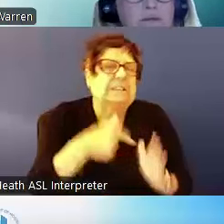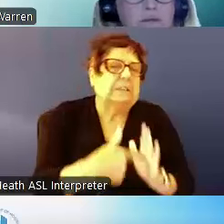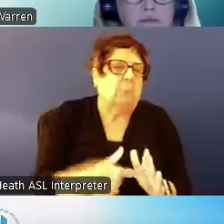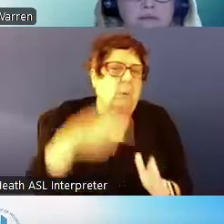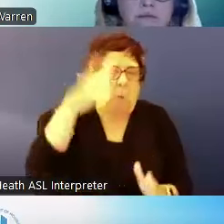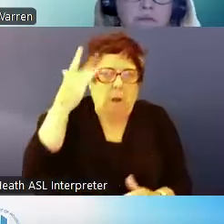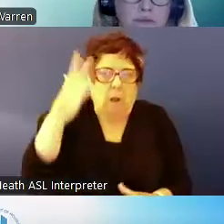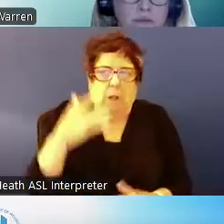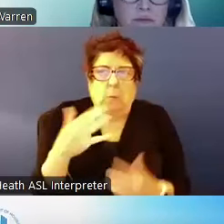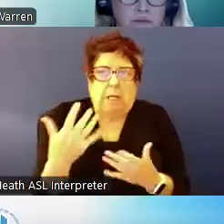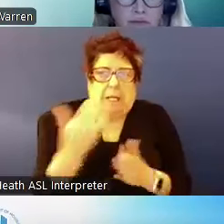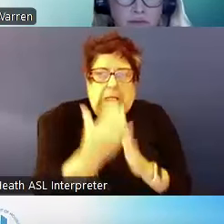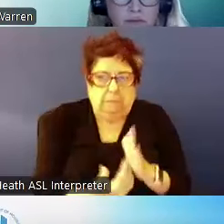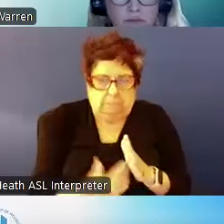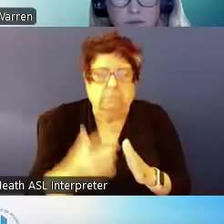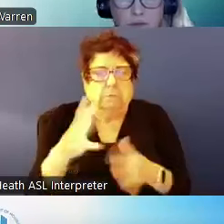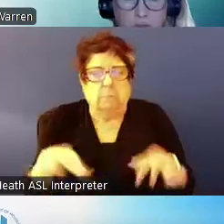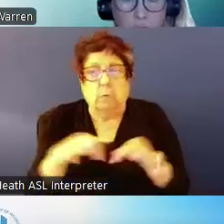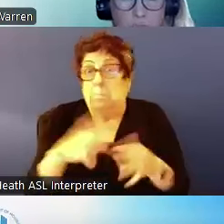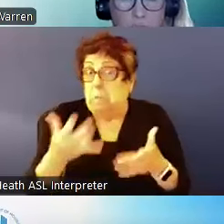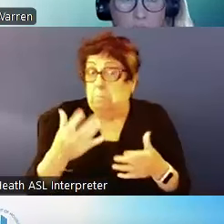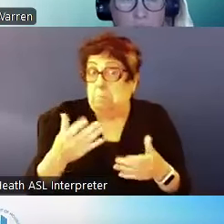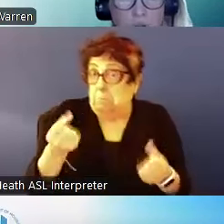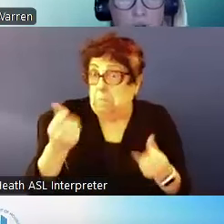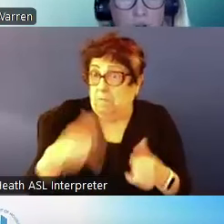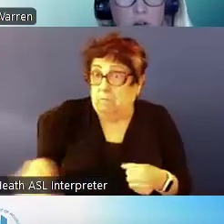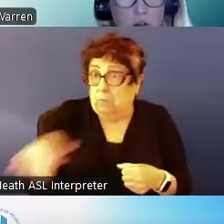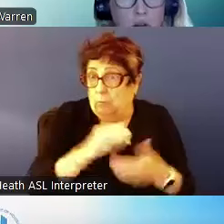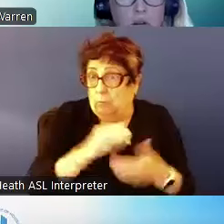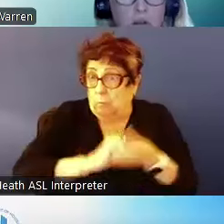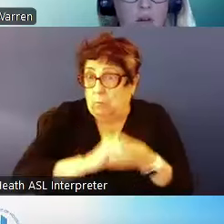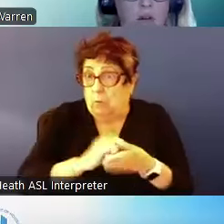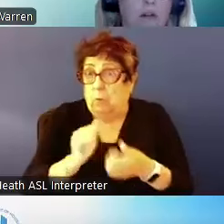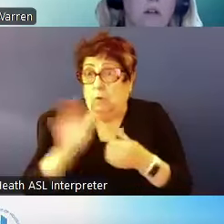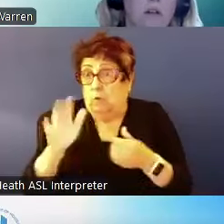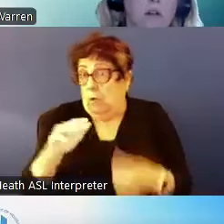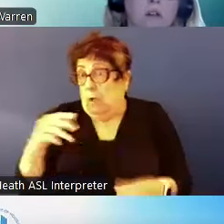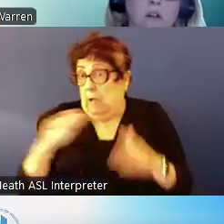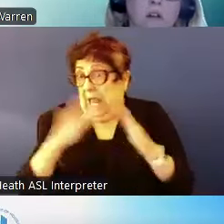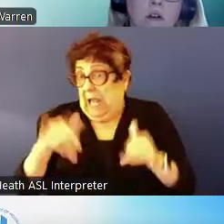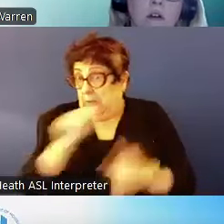partnered with your Housing Authority to try to make mainstream vouchers available for the